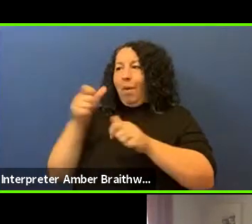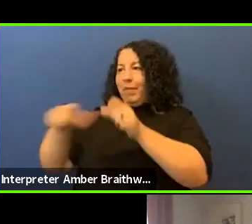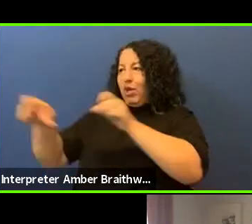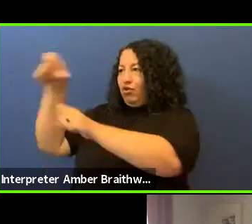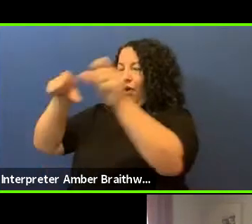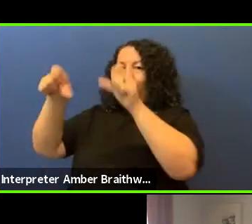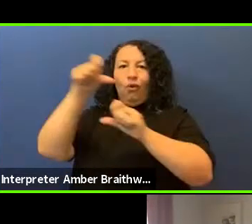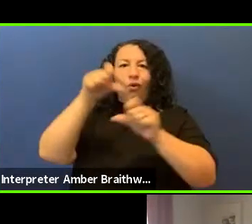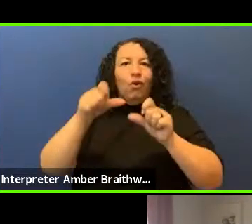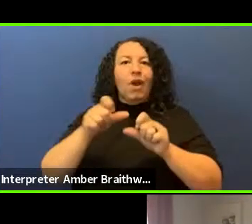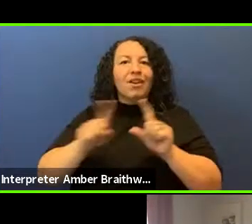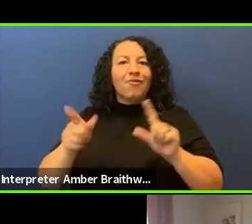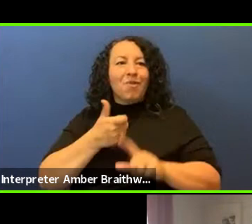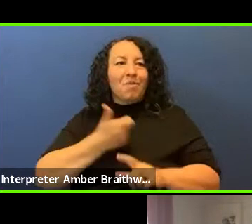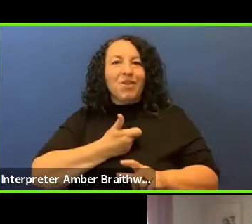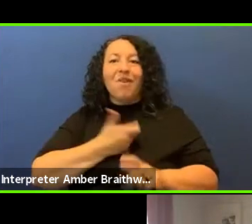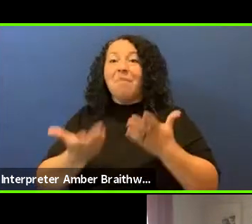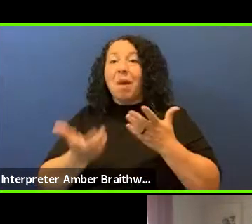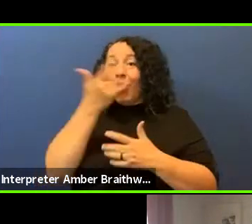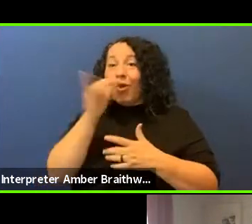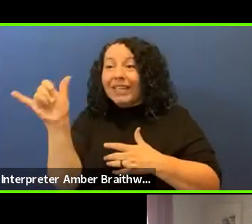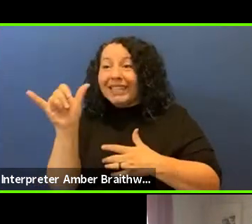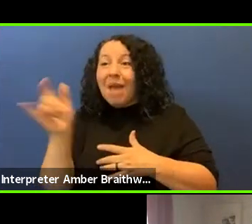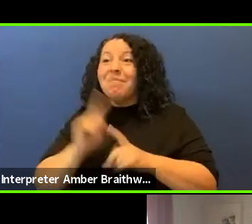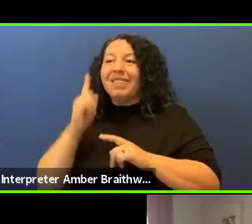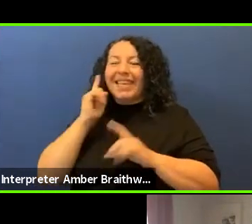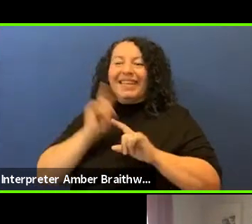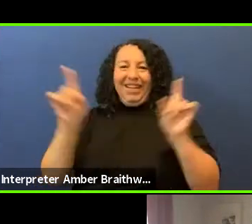I might look like you, but we definitely think differently.